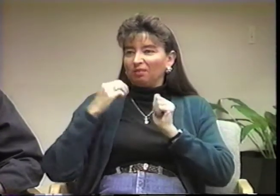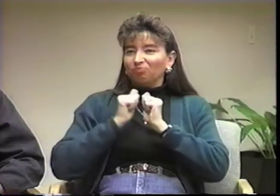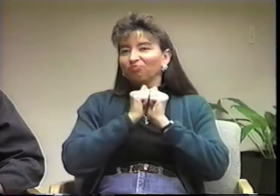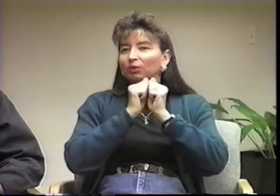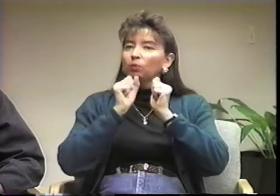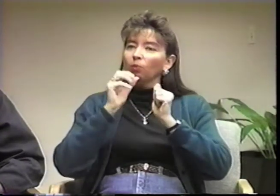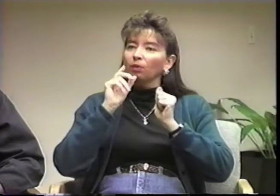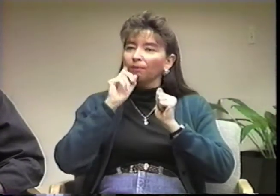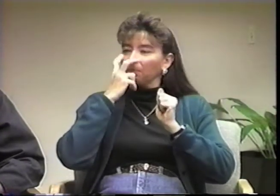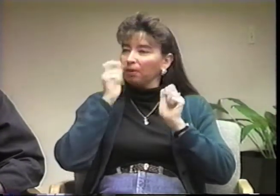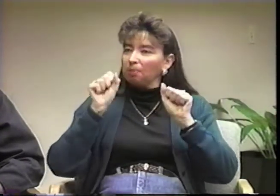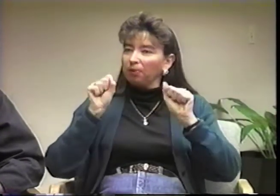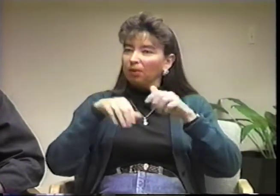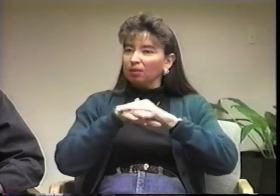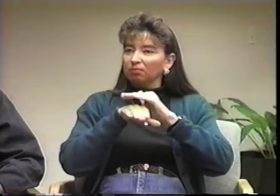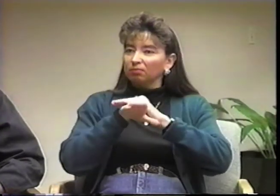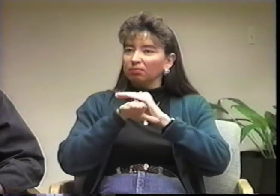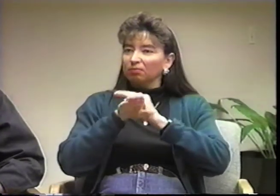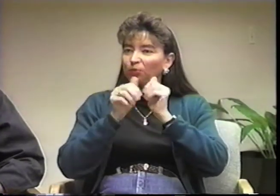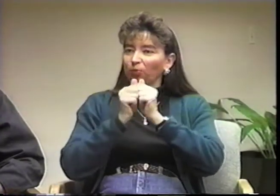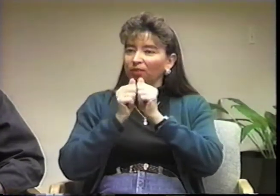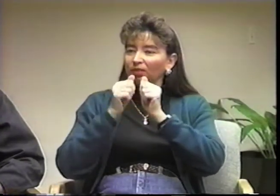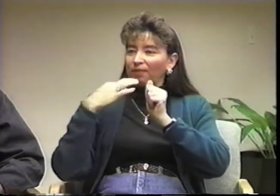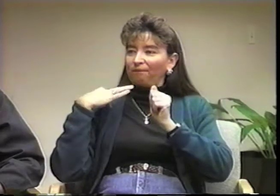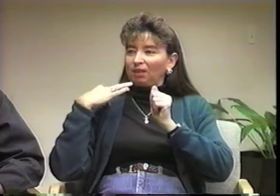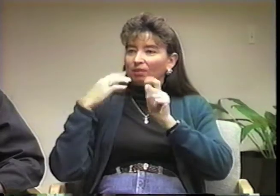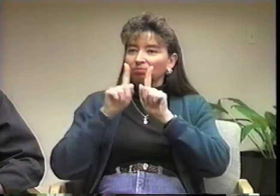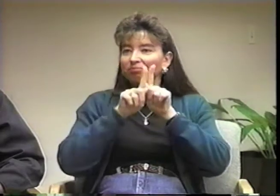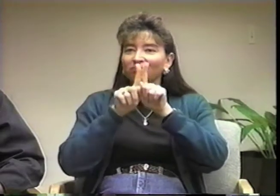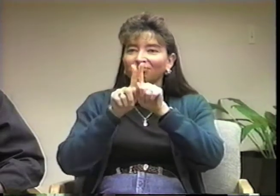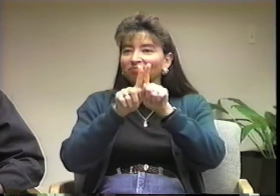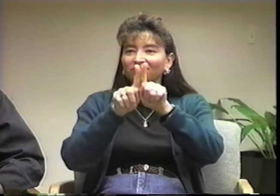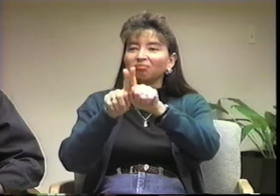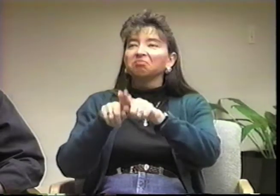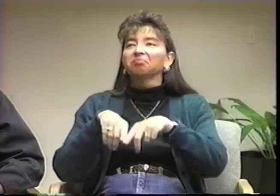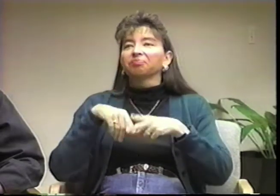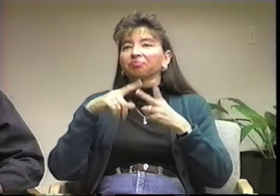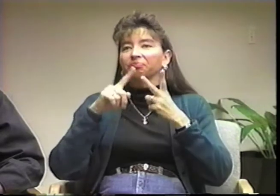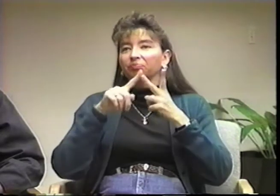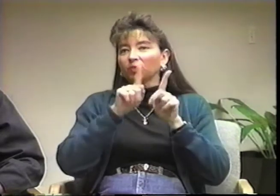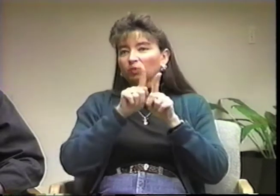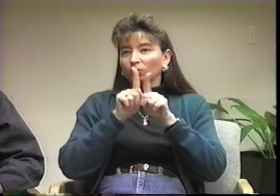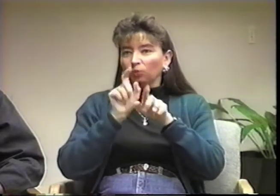to expose the DeafBlind person to a variety of things. I also do work with an outreach program